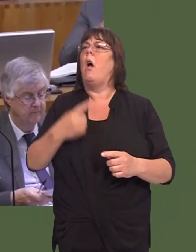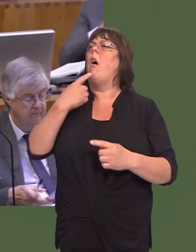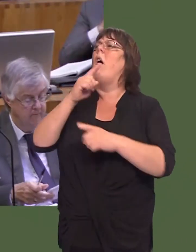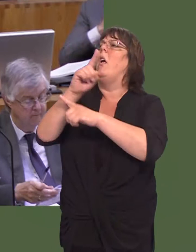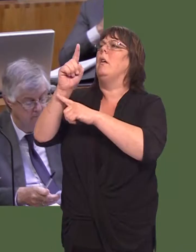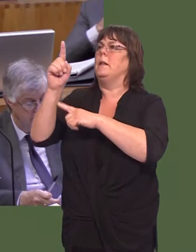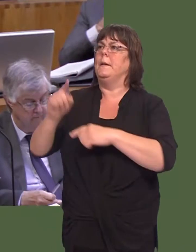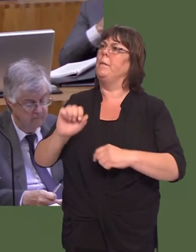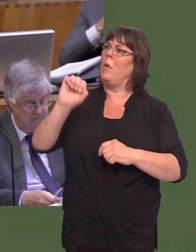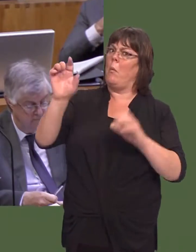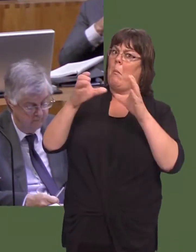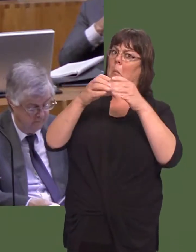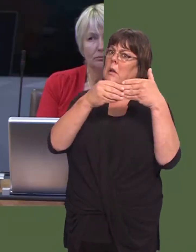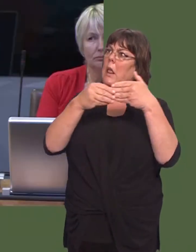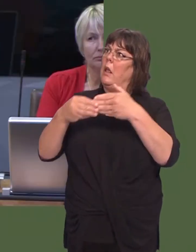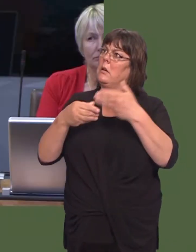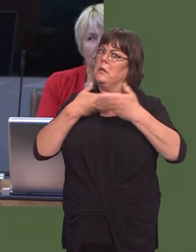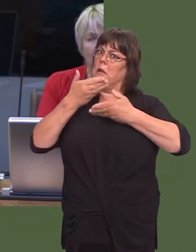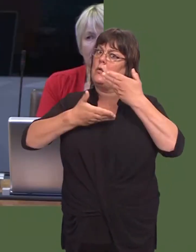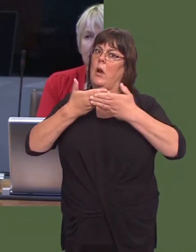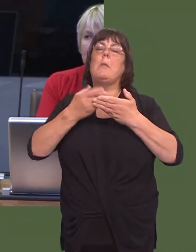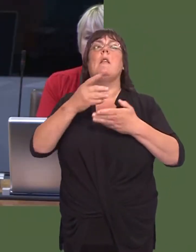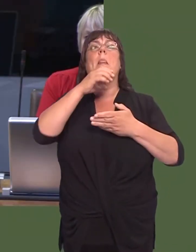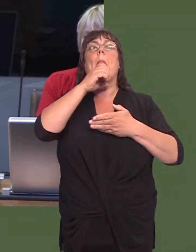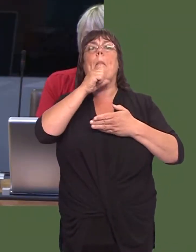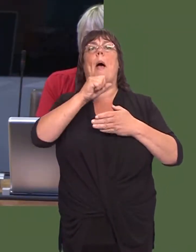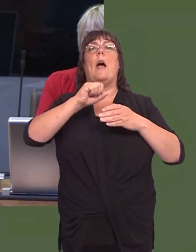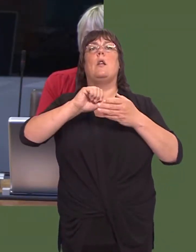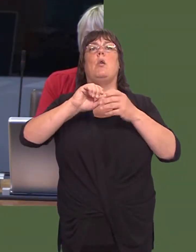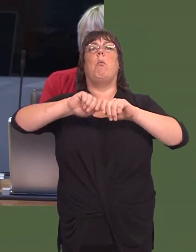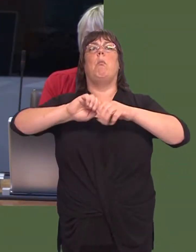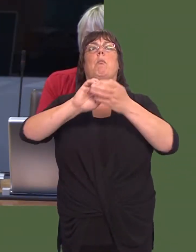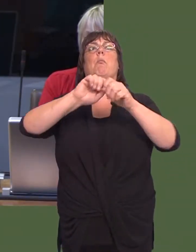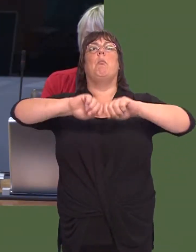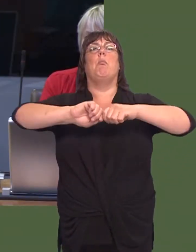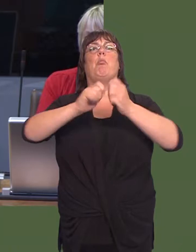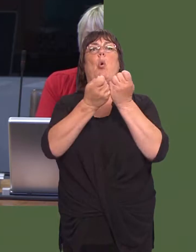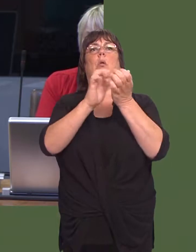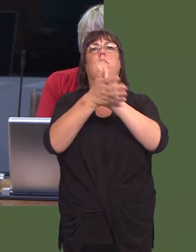Your party leader has been described variously as ëthe man who broke the Labour Partyíóthat